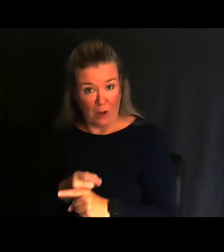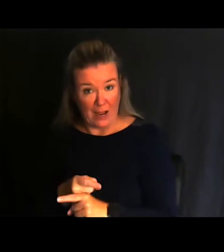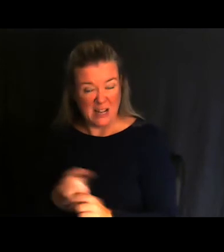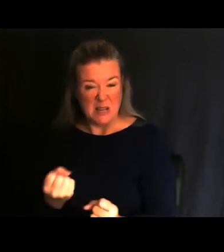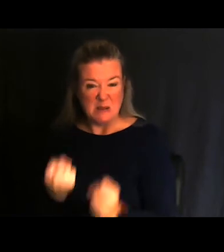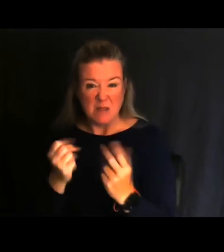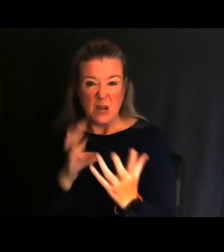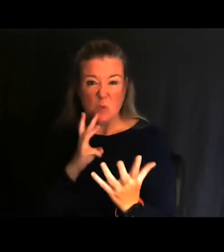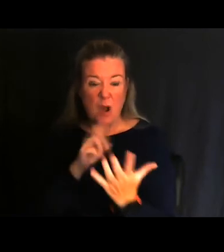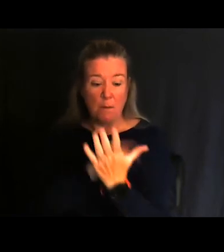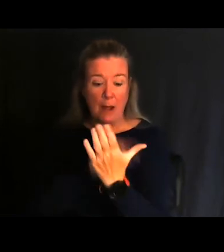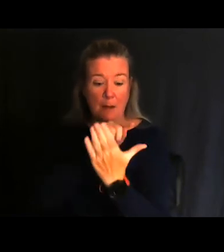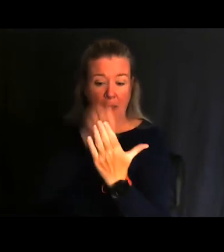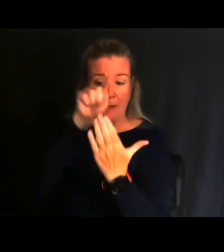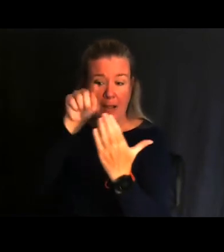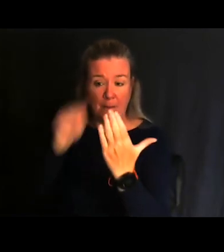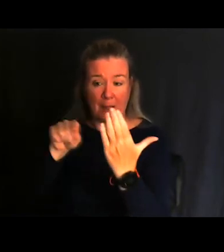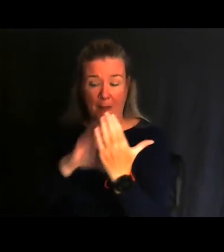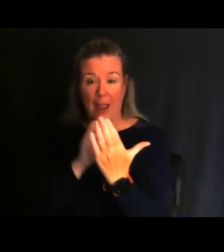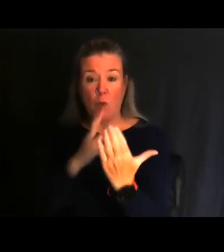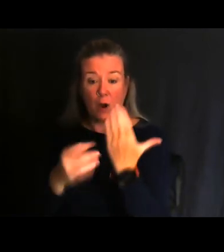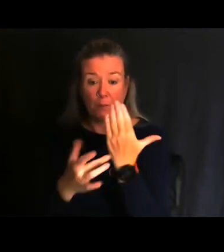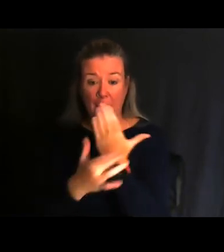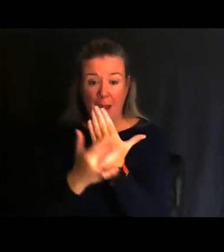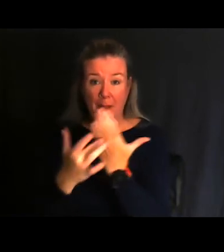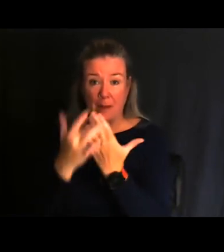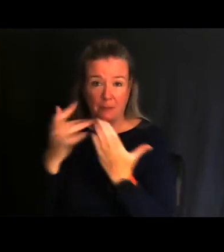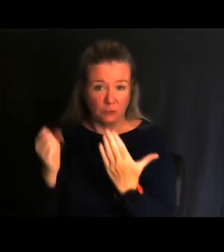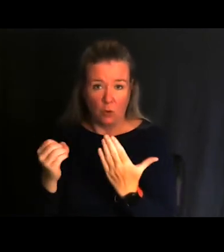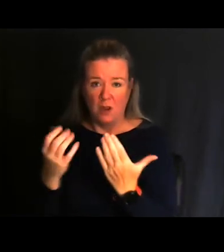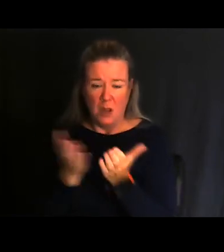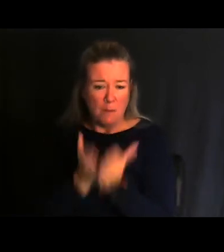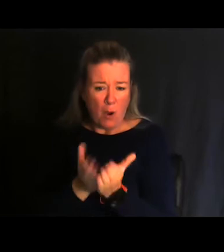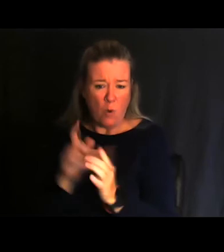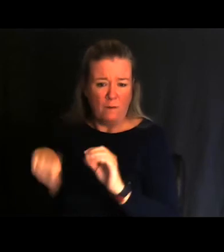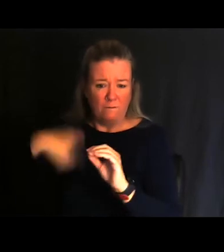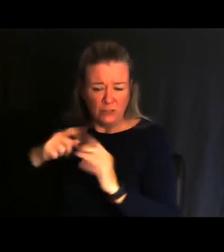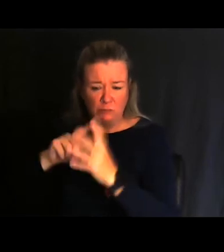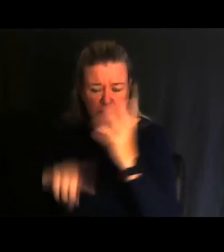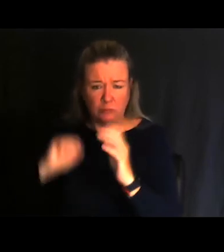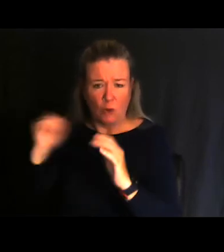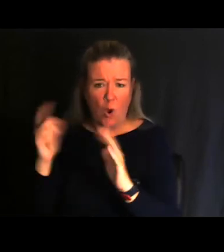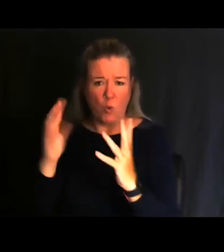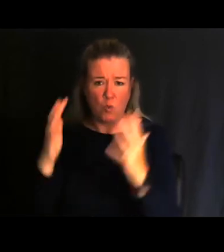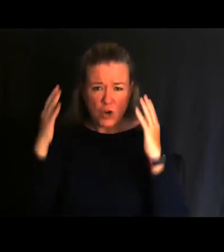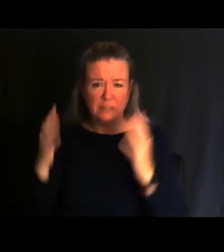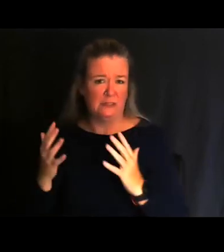You've heard about kayaking and fishing and boating, and all of the woods, and hiking